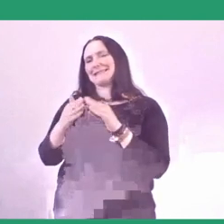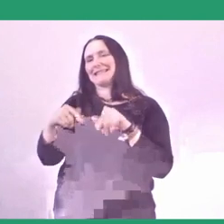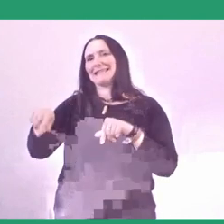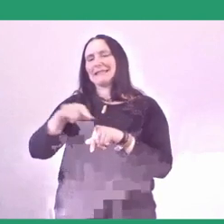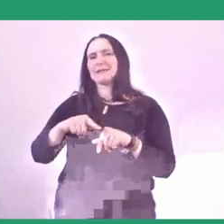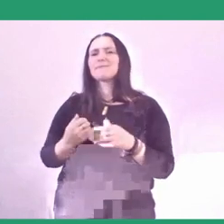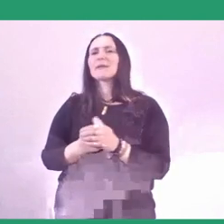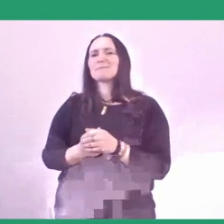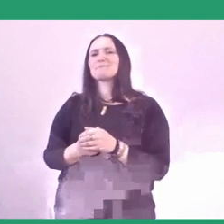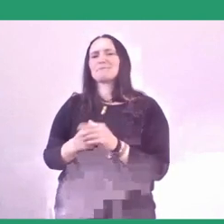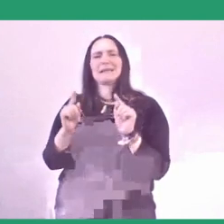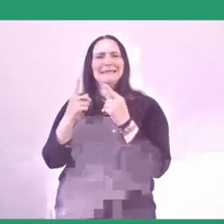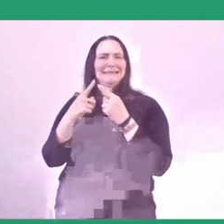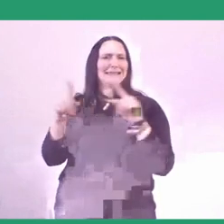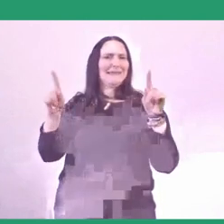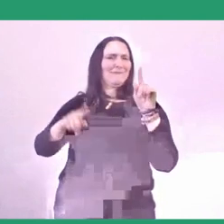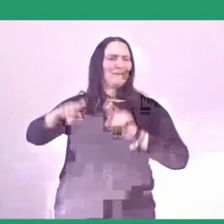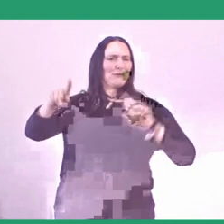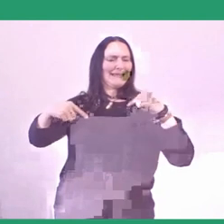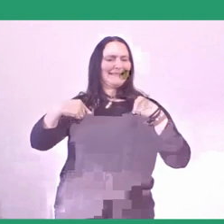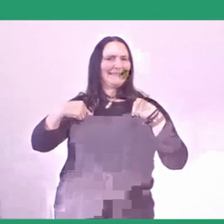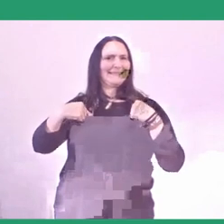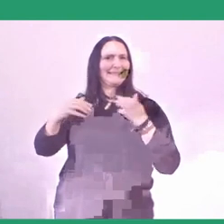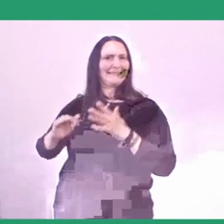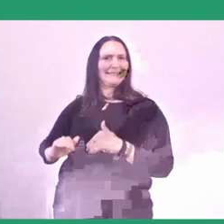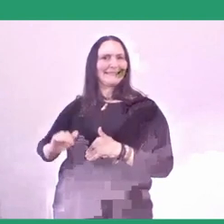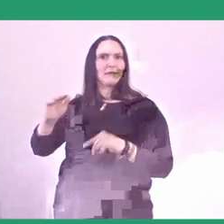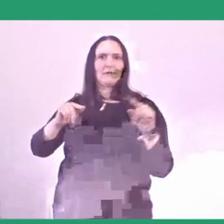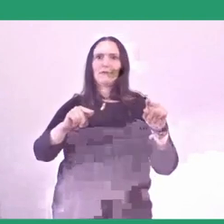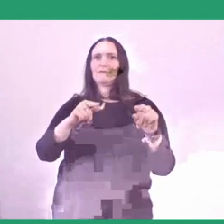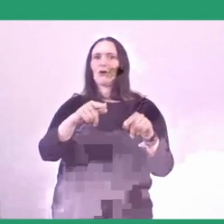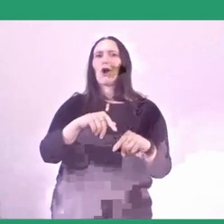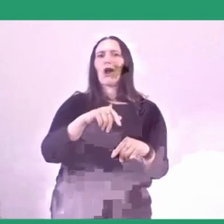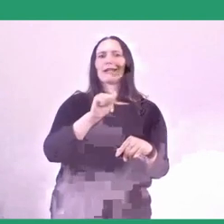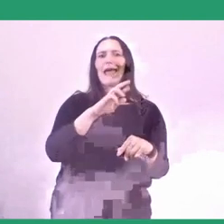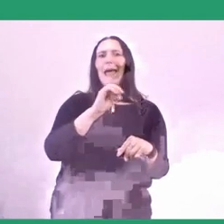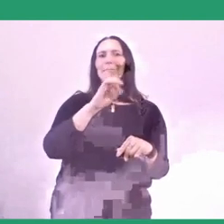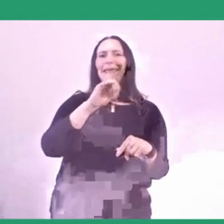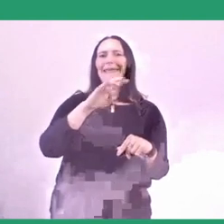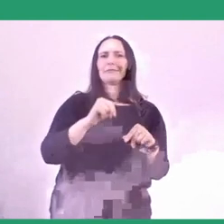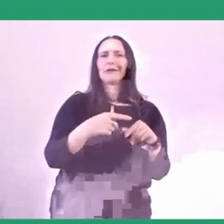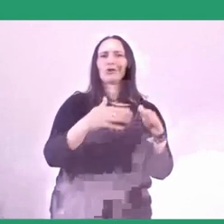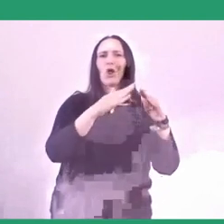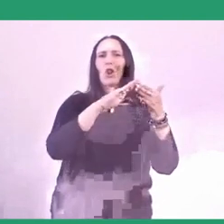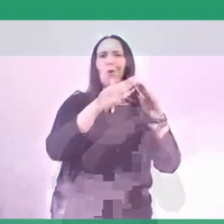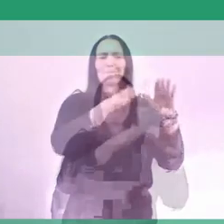who really grew up in the rural area with lumbung physically in front of them.